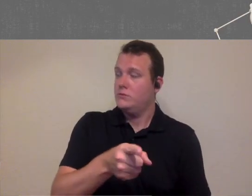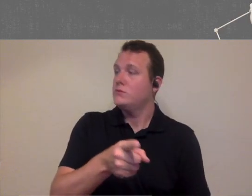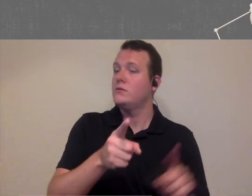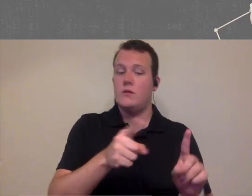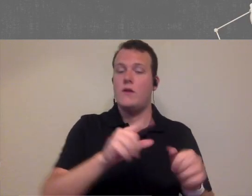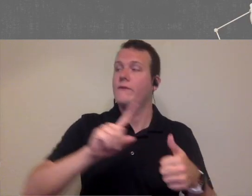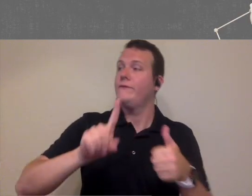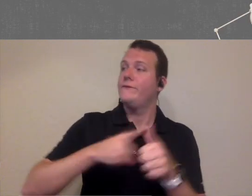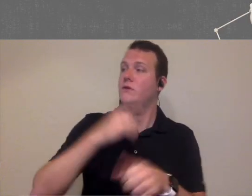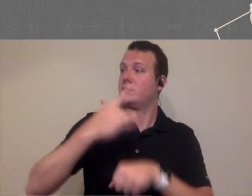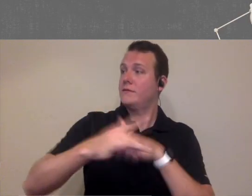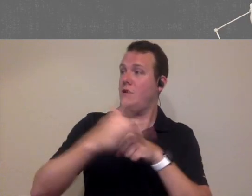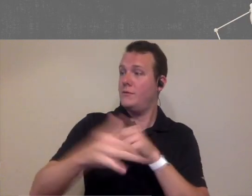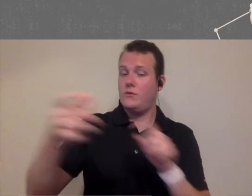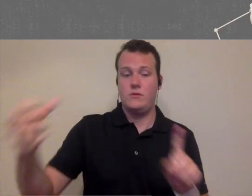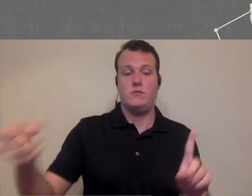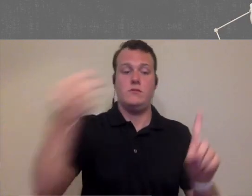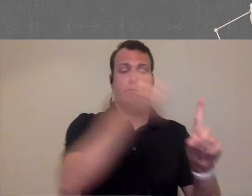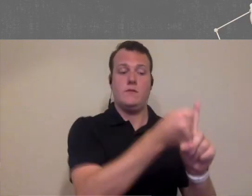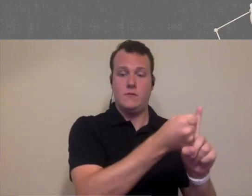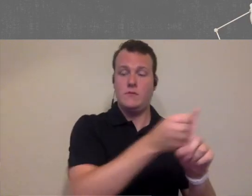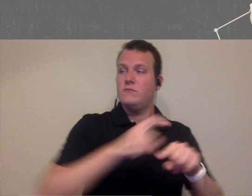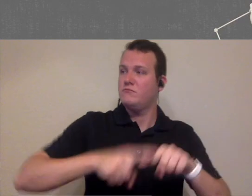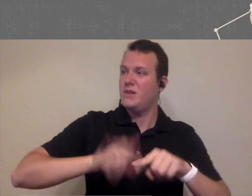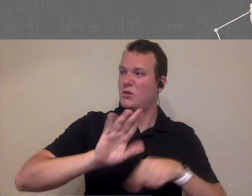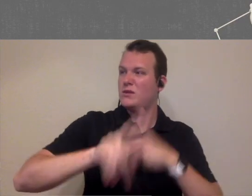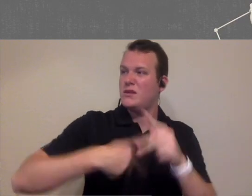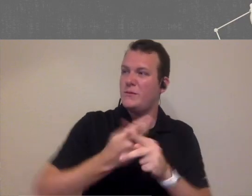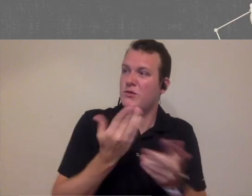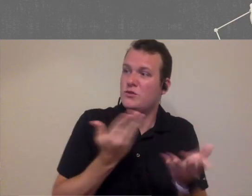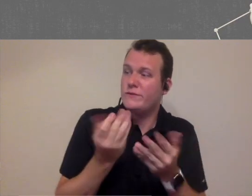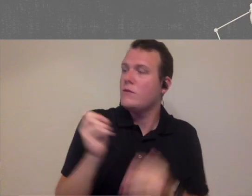be assigned like to the first available geologists depending on the service or